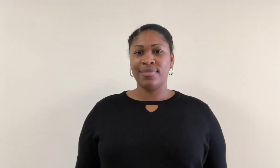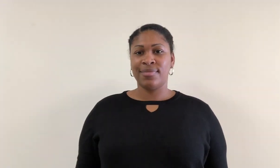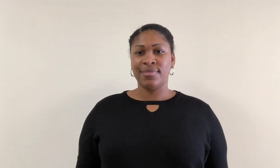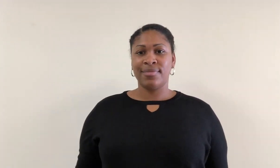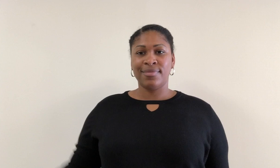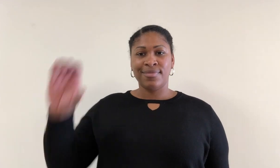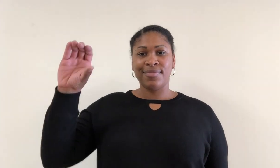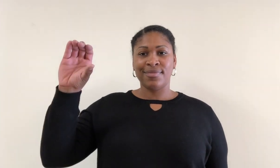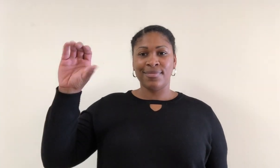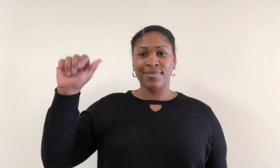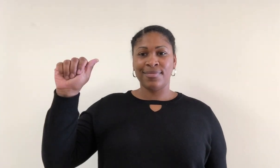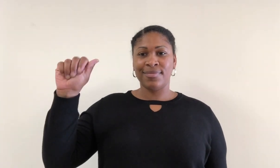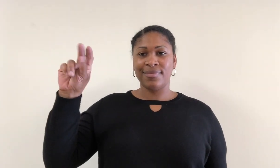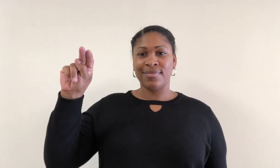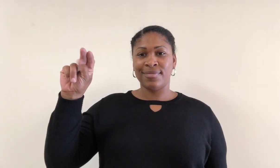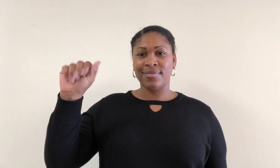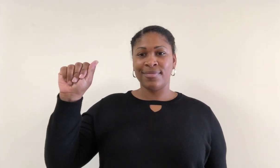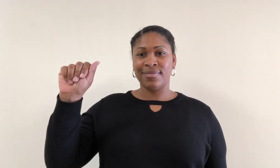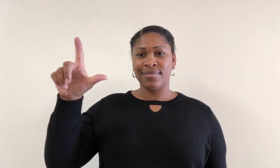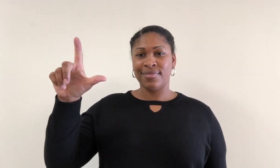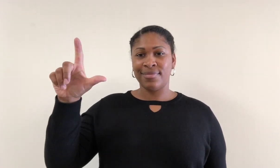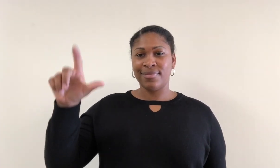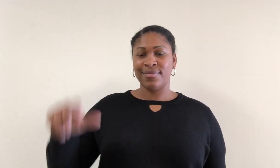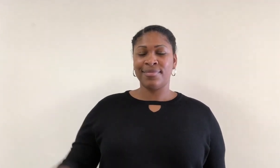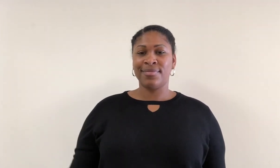Canal